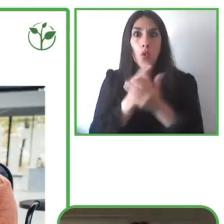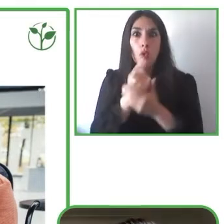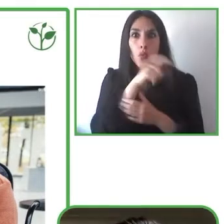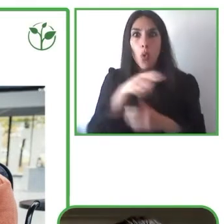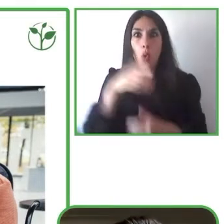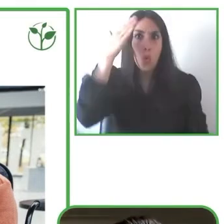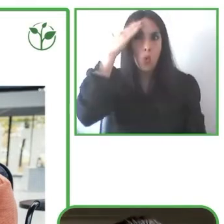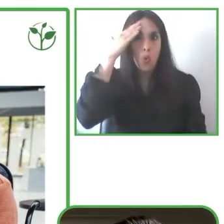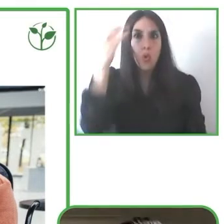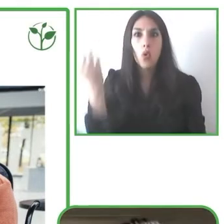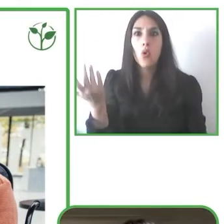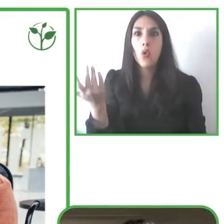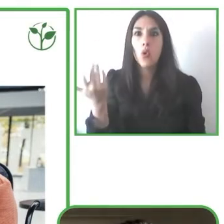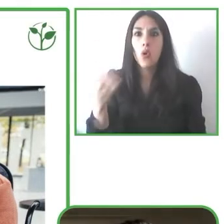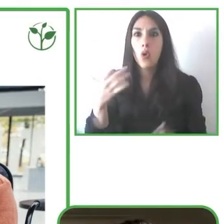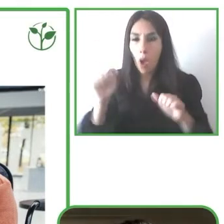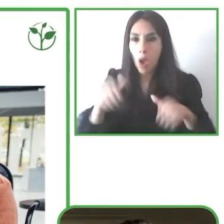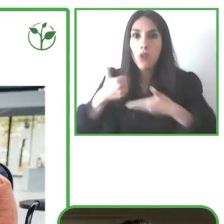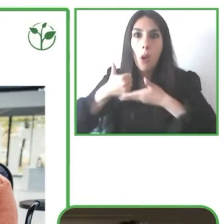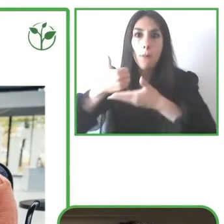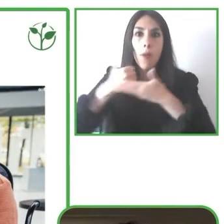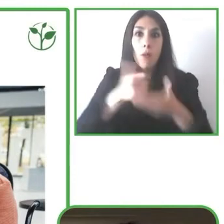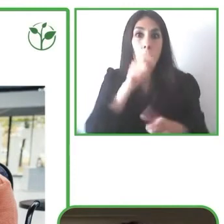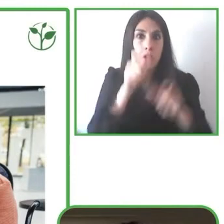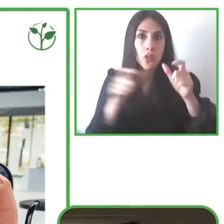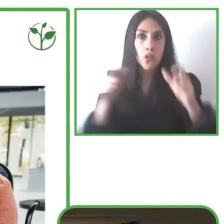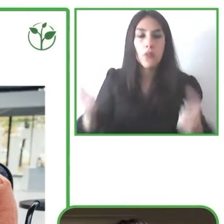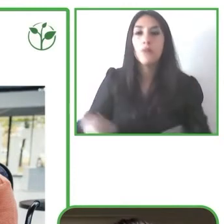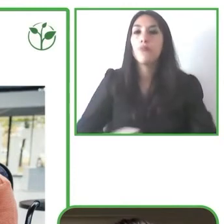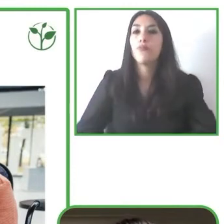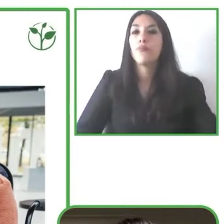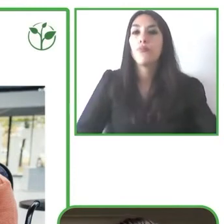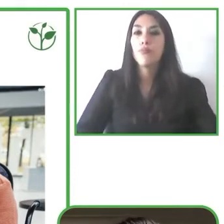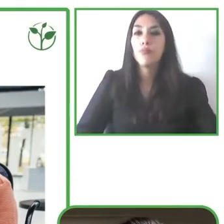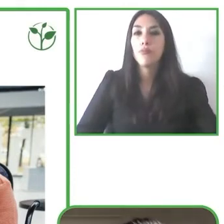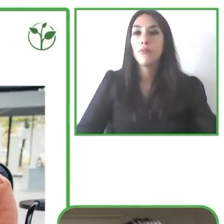and we'll be happy to connect and discuss different possibilities what we can do in